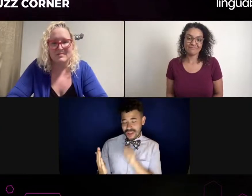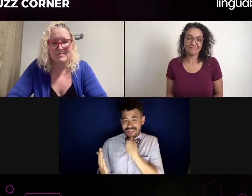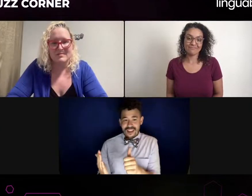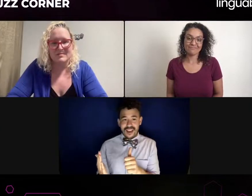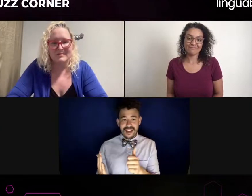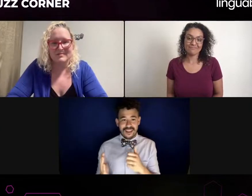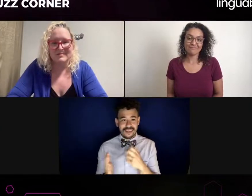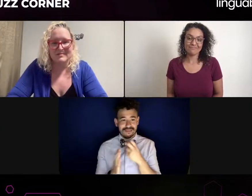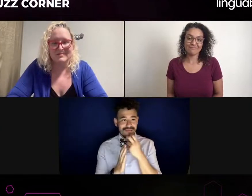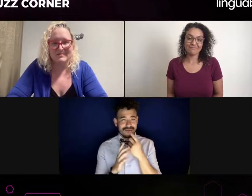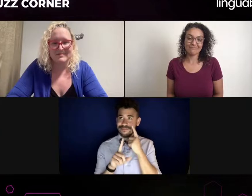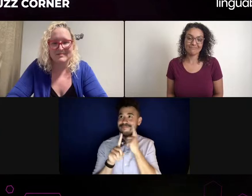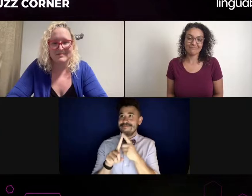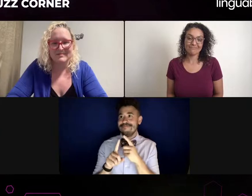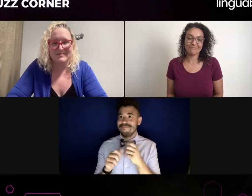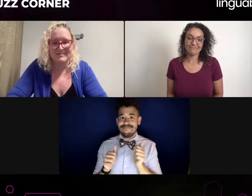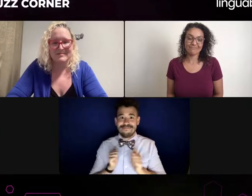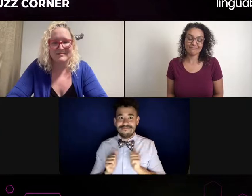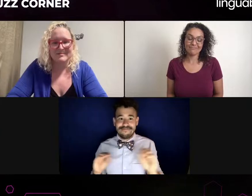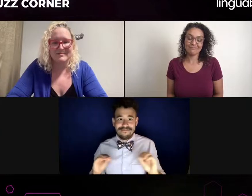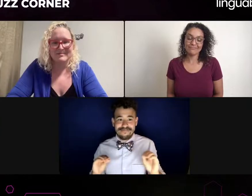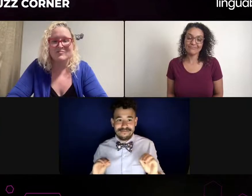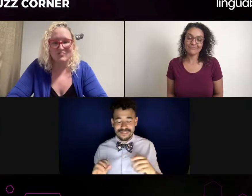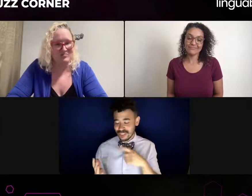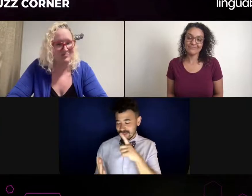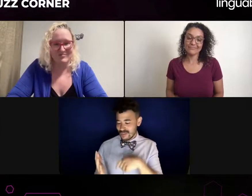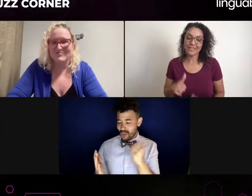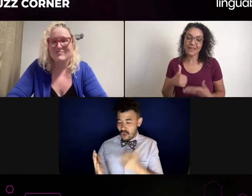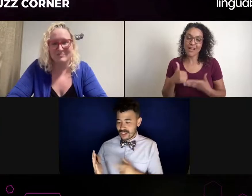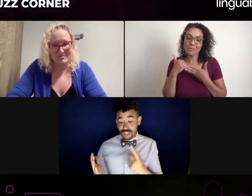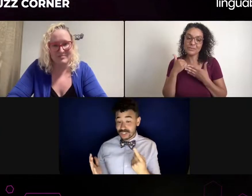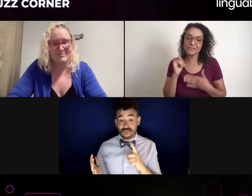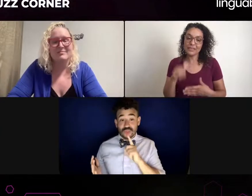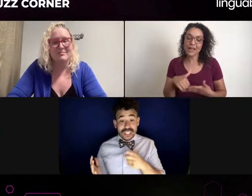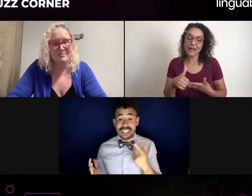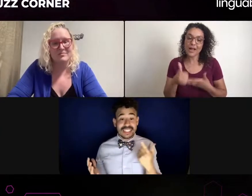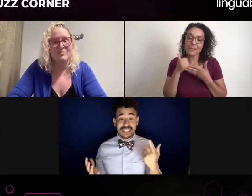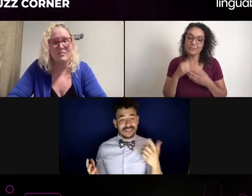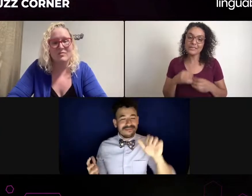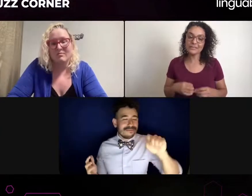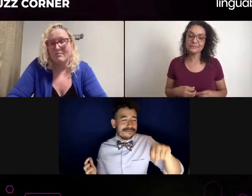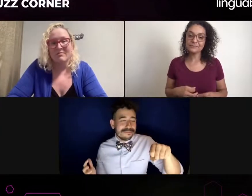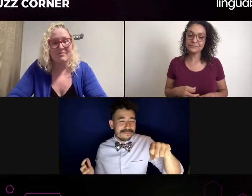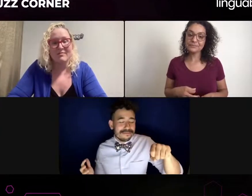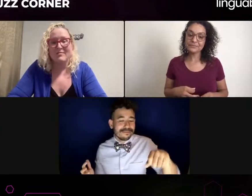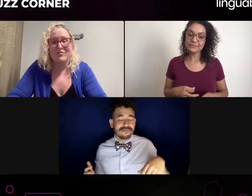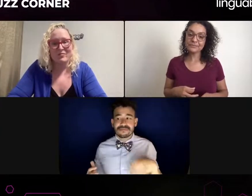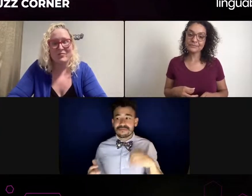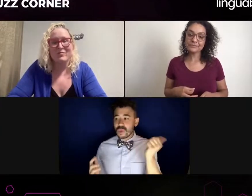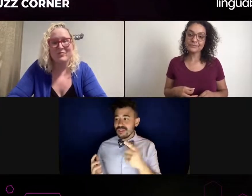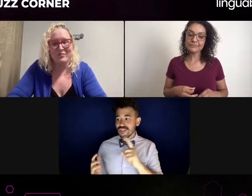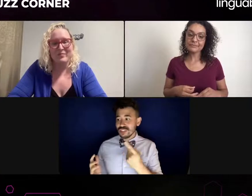because it's something that's really considerate and right. It's honest. It's very honest. Allyship. It's supportive, it's great.